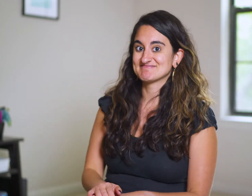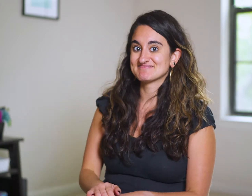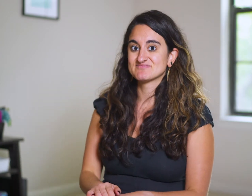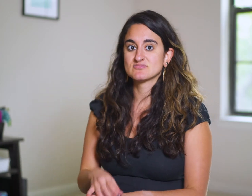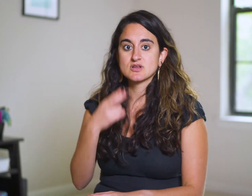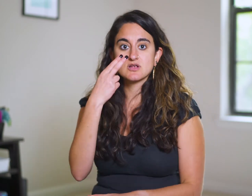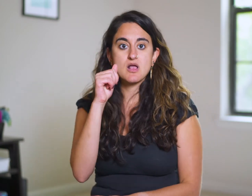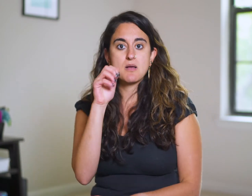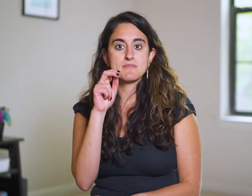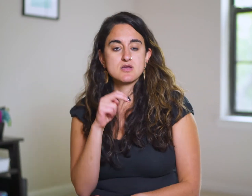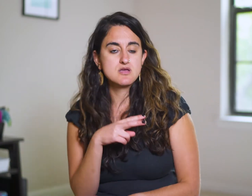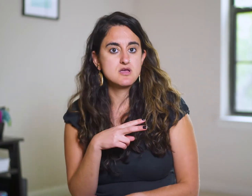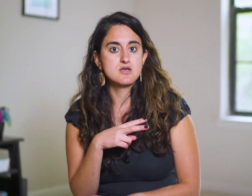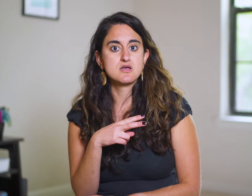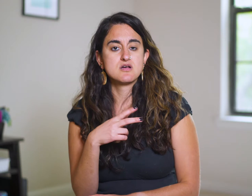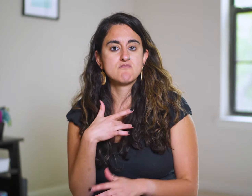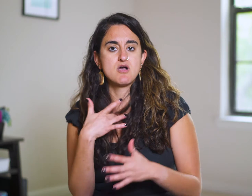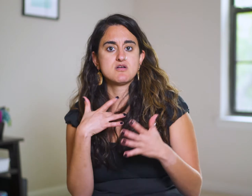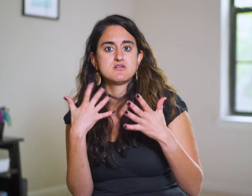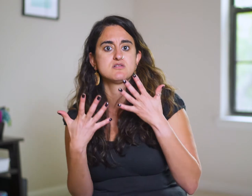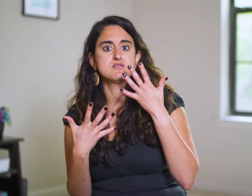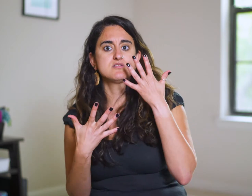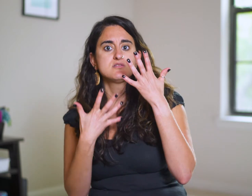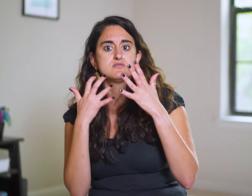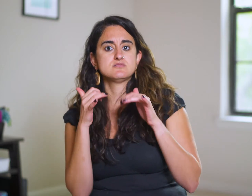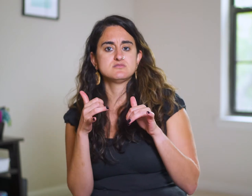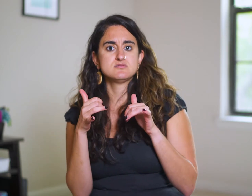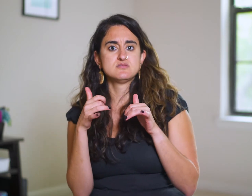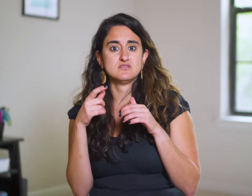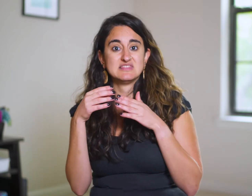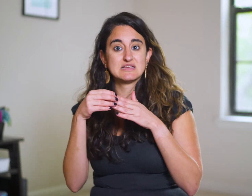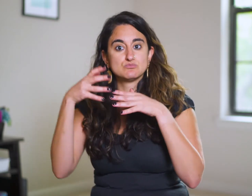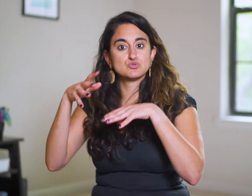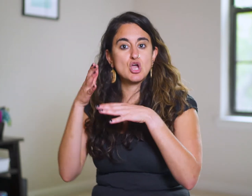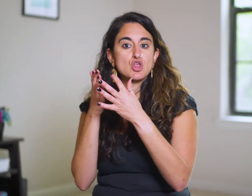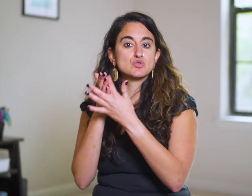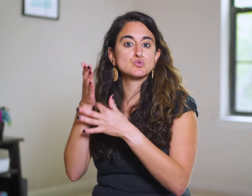Haman is humiliated, leading a parade through